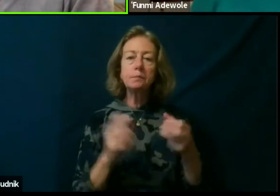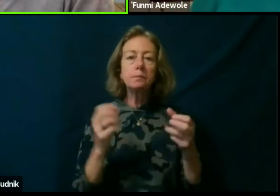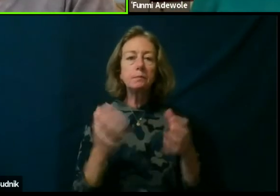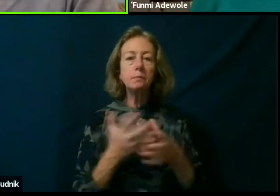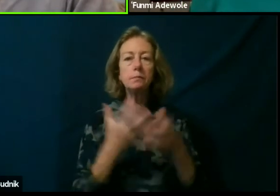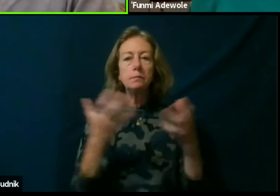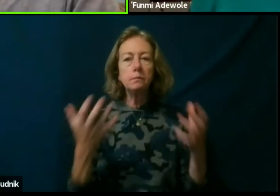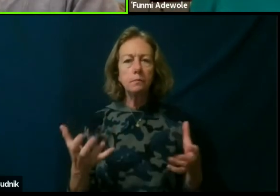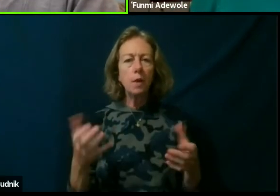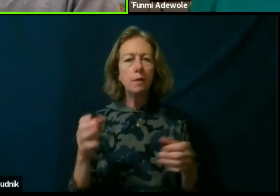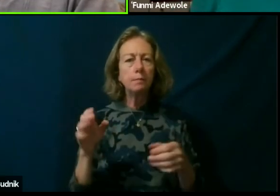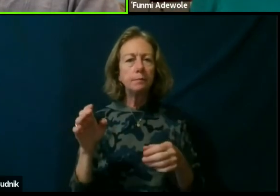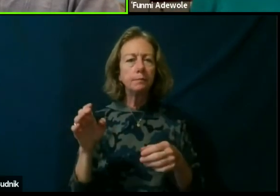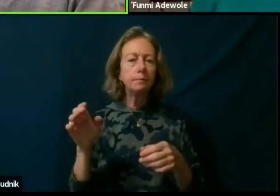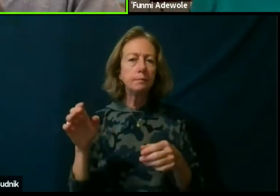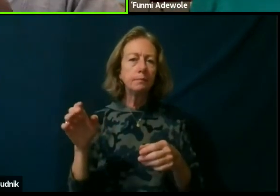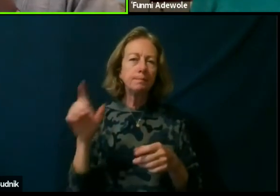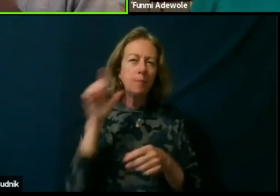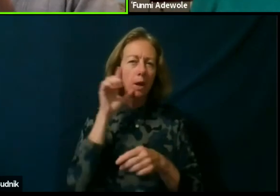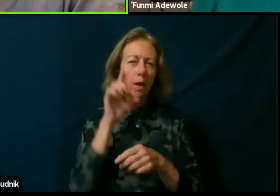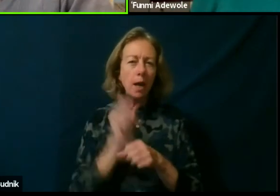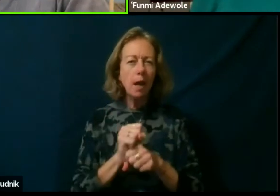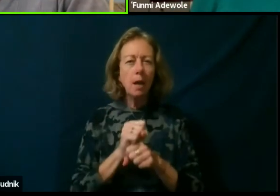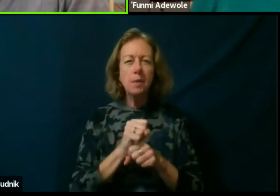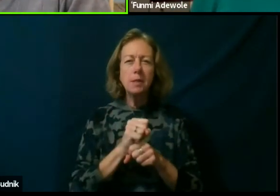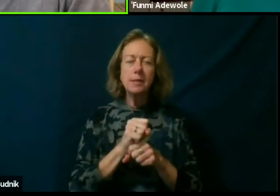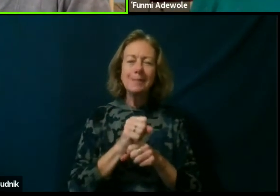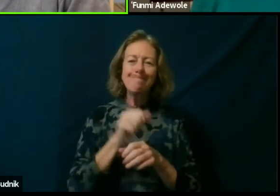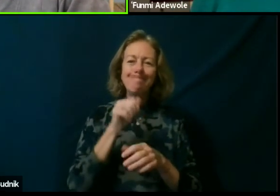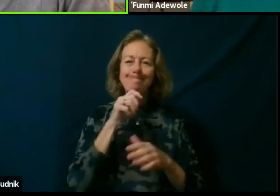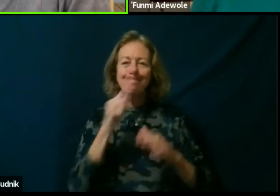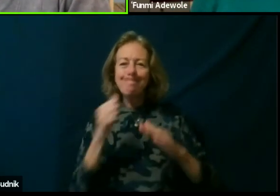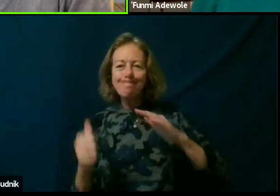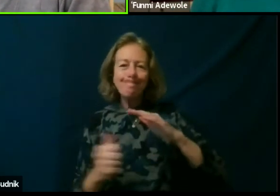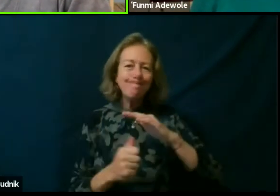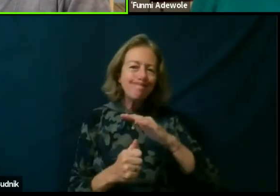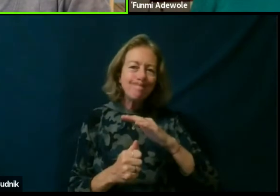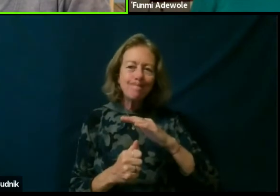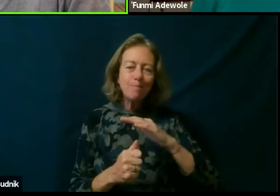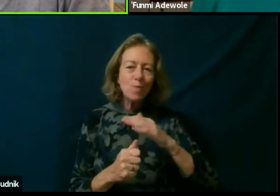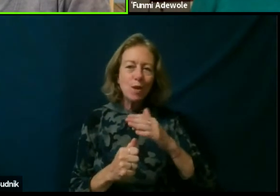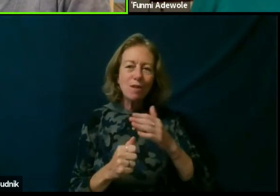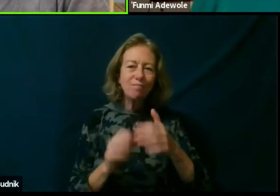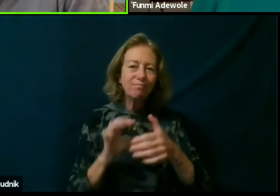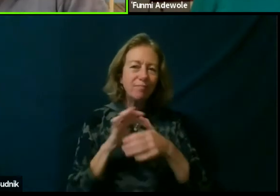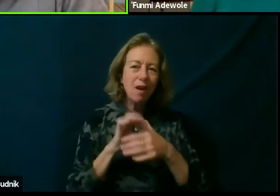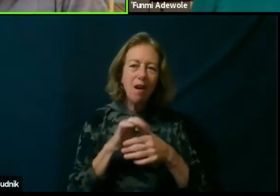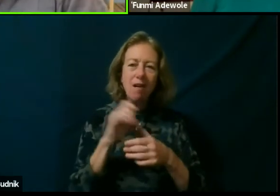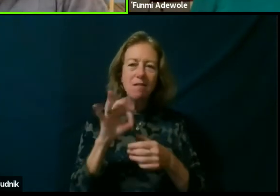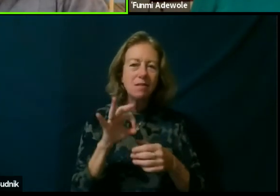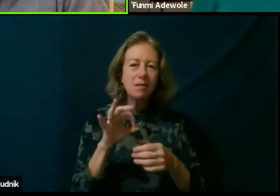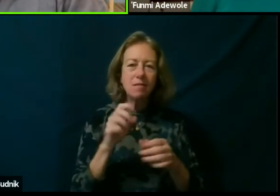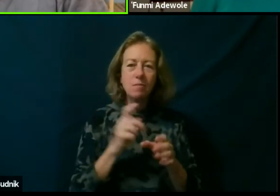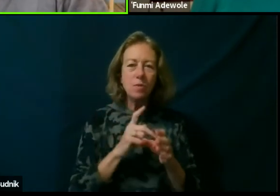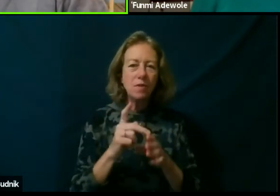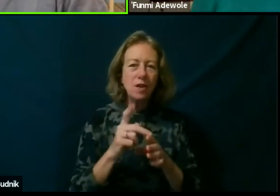that does not necessarily fall within the context of professional theater,